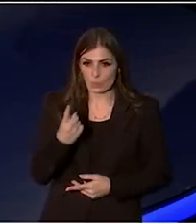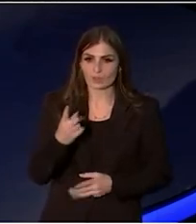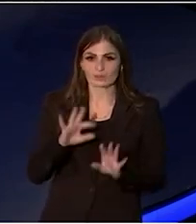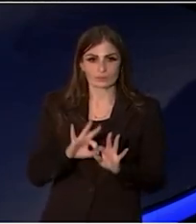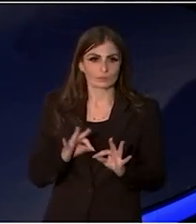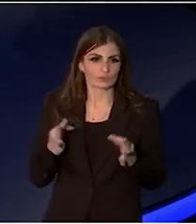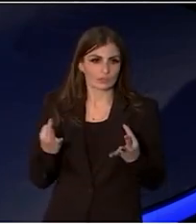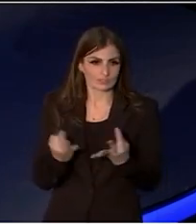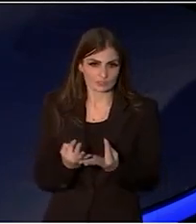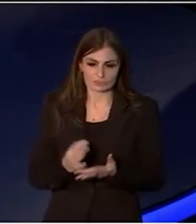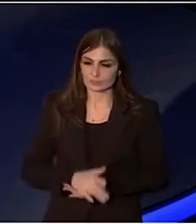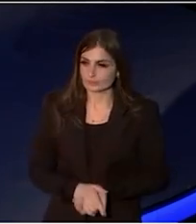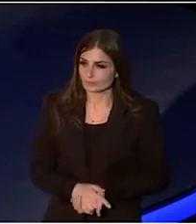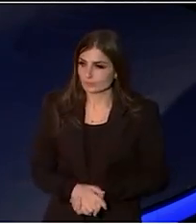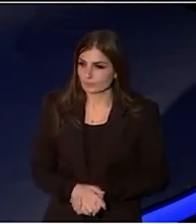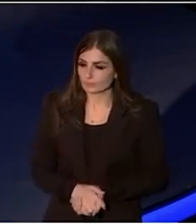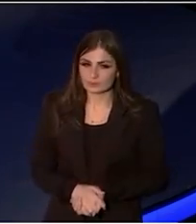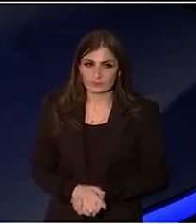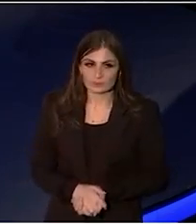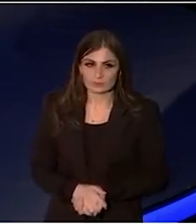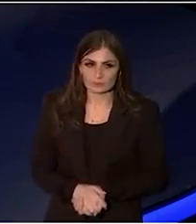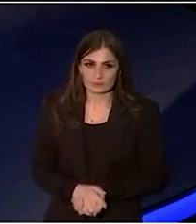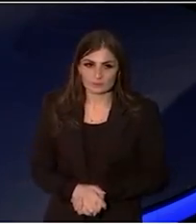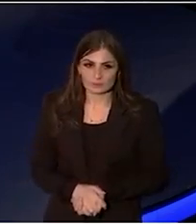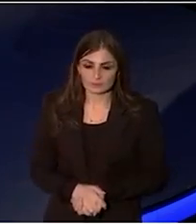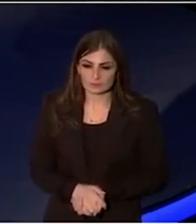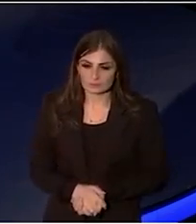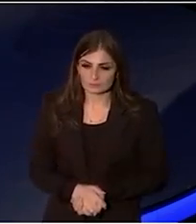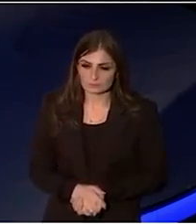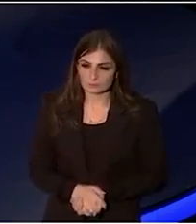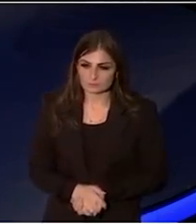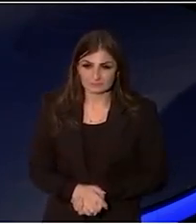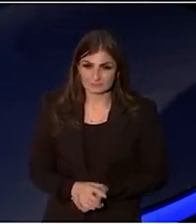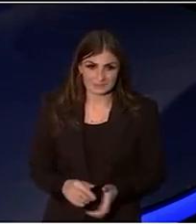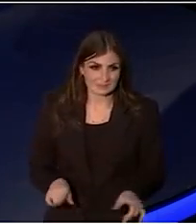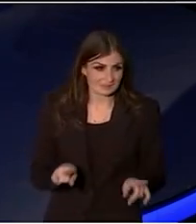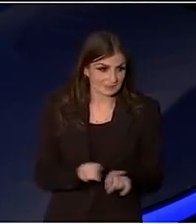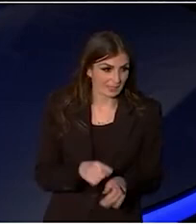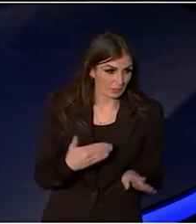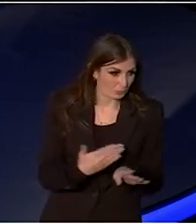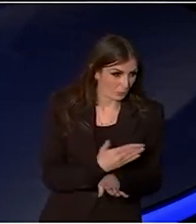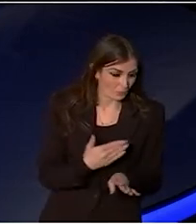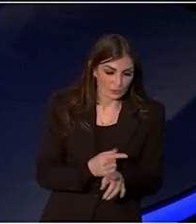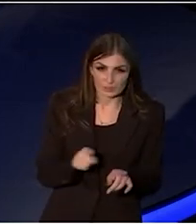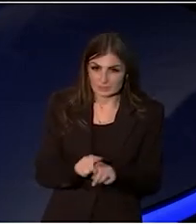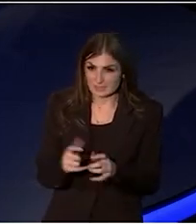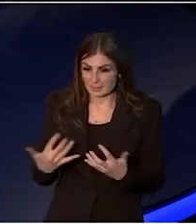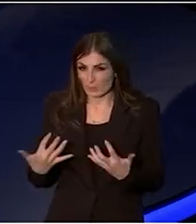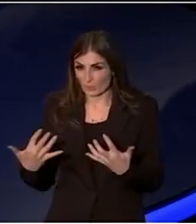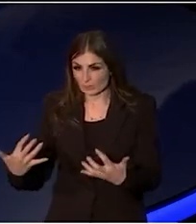in one organisation because let's face it, it's the same workers, it's the same audience all there,